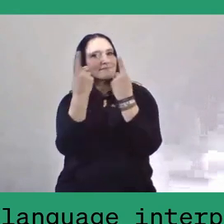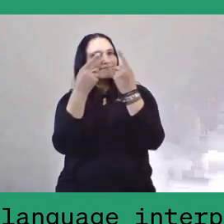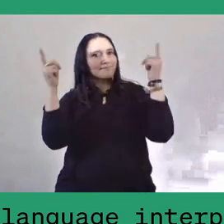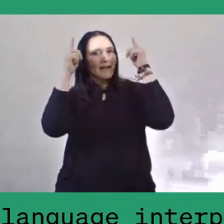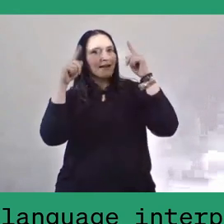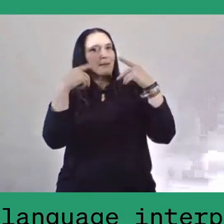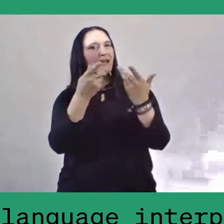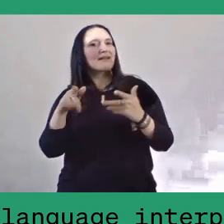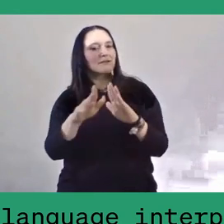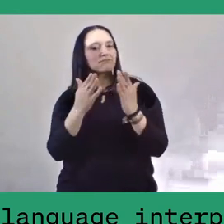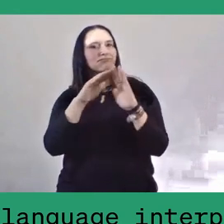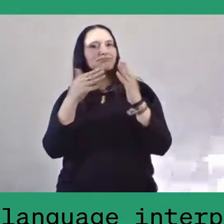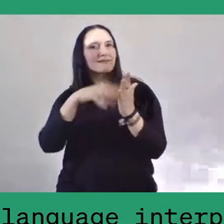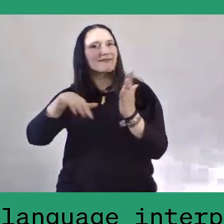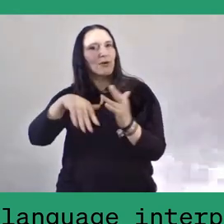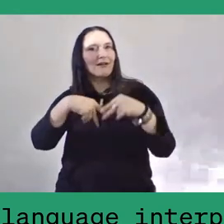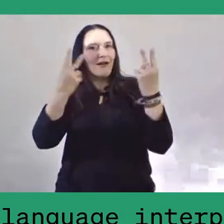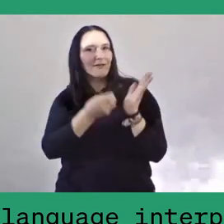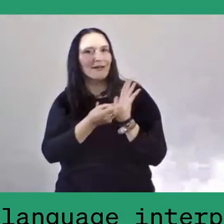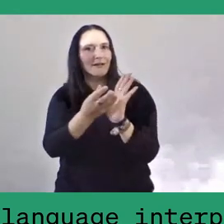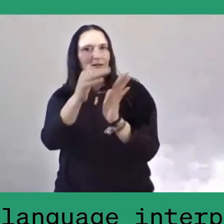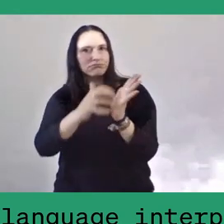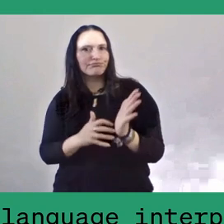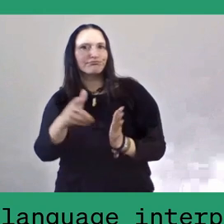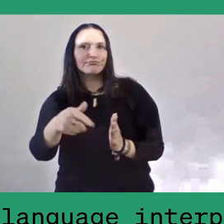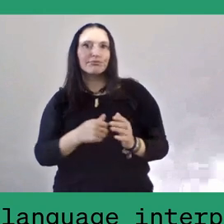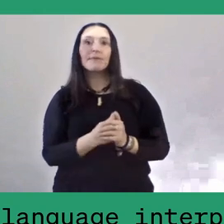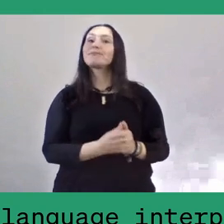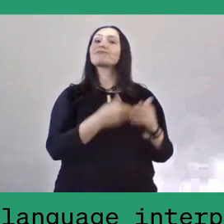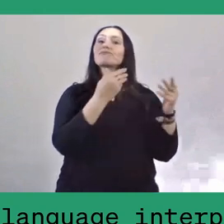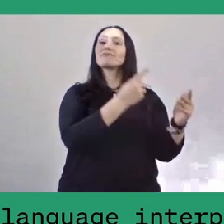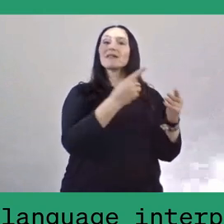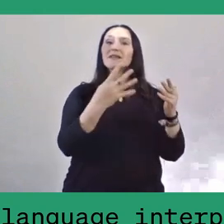During the Asian financial crisis of 1997 and 1998,